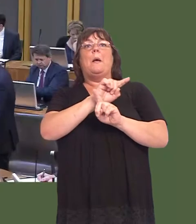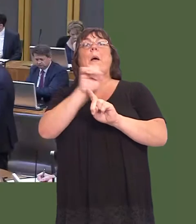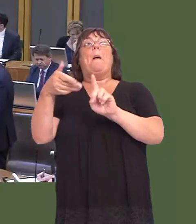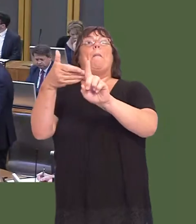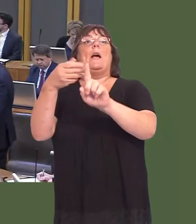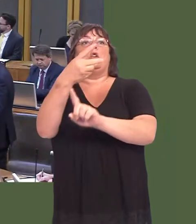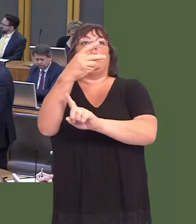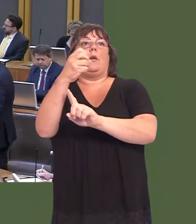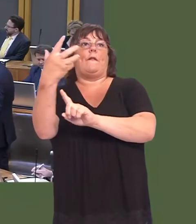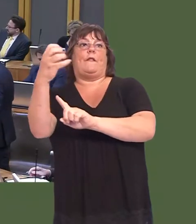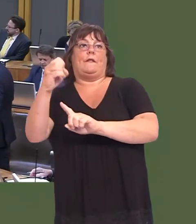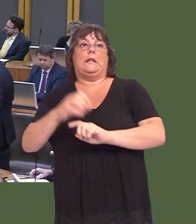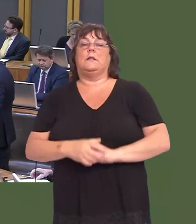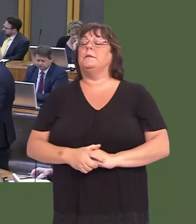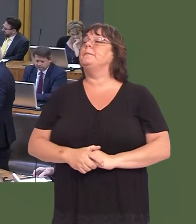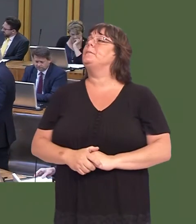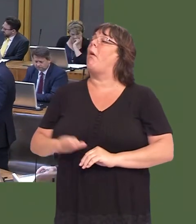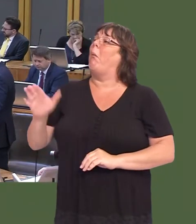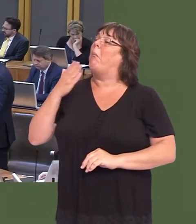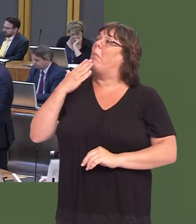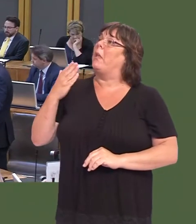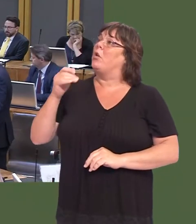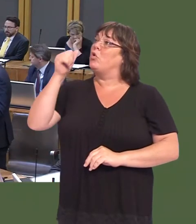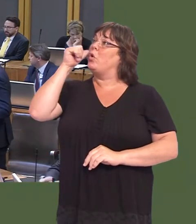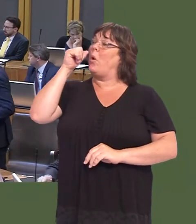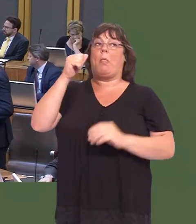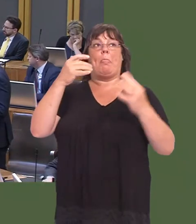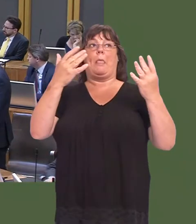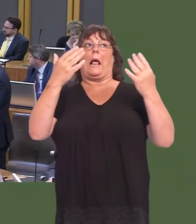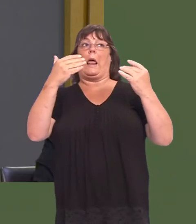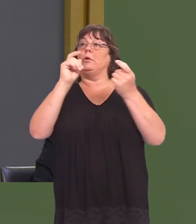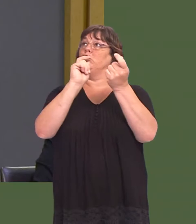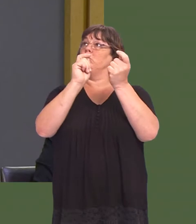Jeremy Miles: Thank you, First Minister. You will know that the Climate Change, Environment and Rural Affairs Committee has just published